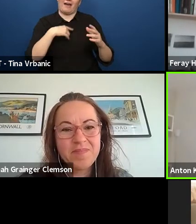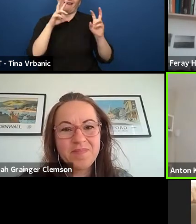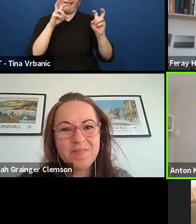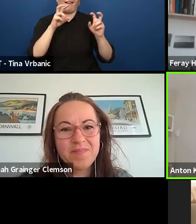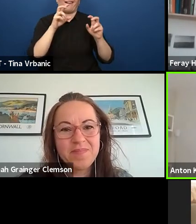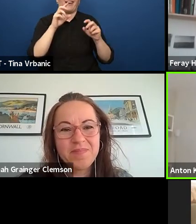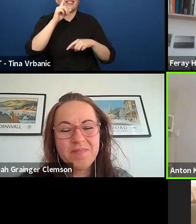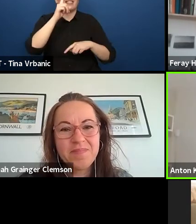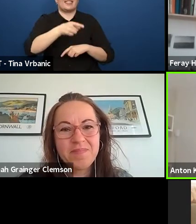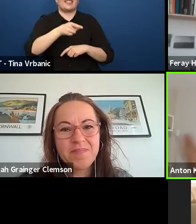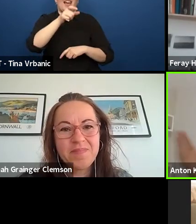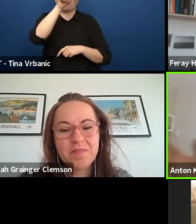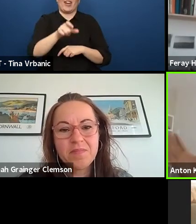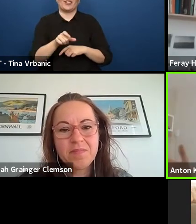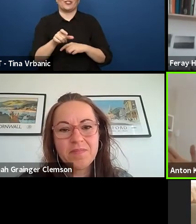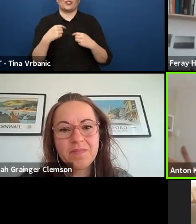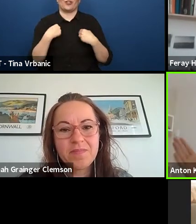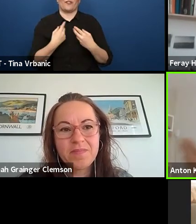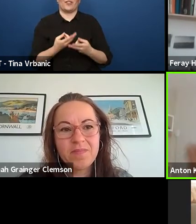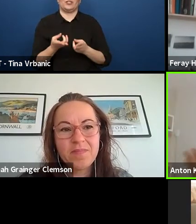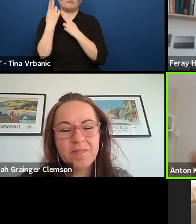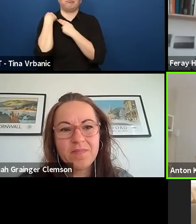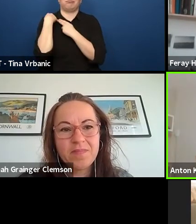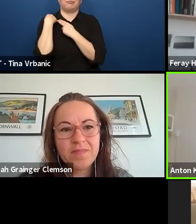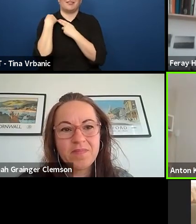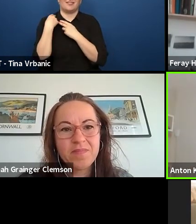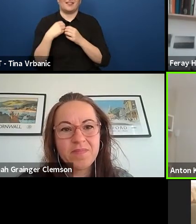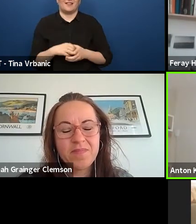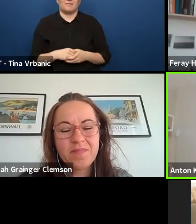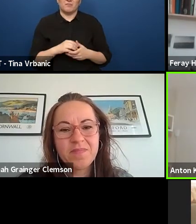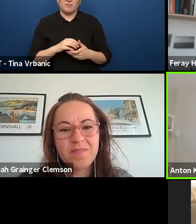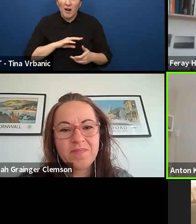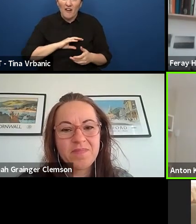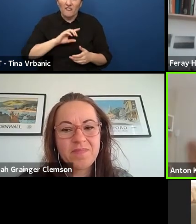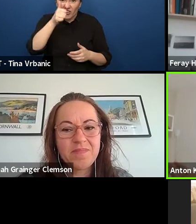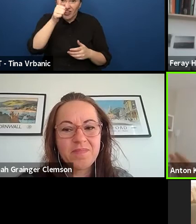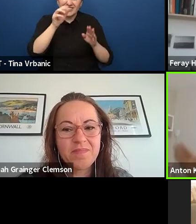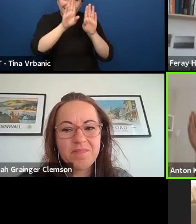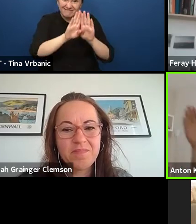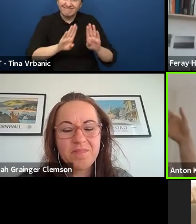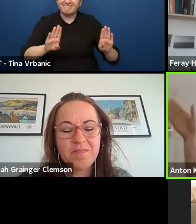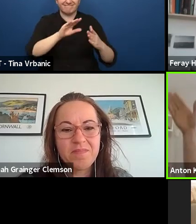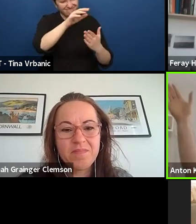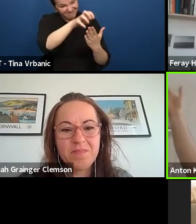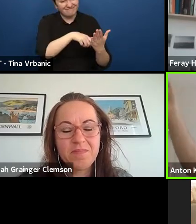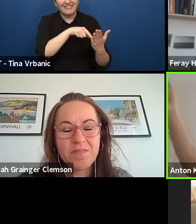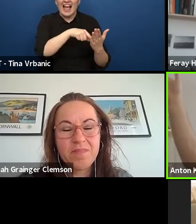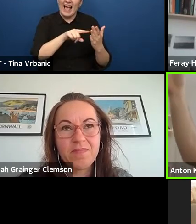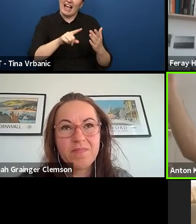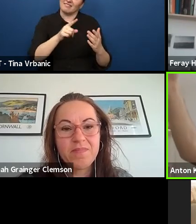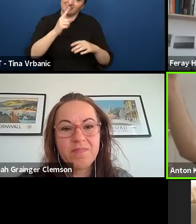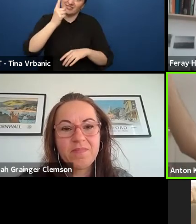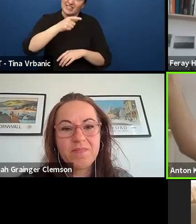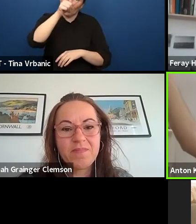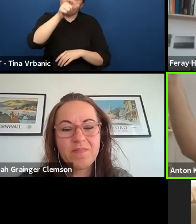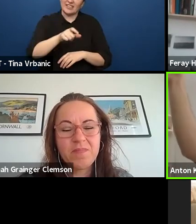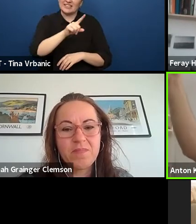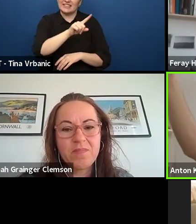I really directed my first play with 16. And I was given the opportunity from the theatre pedagogy here.